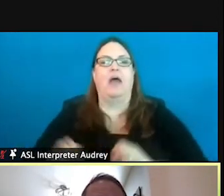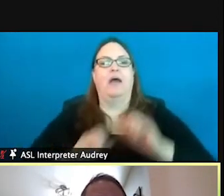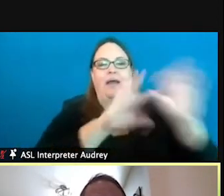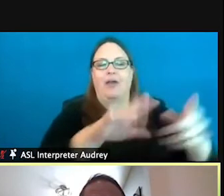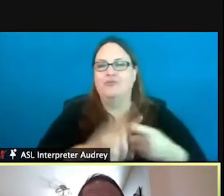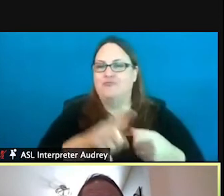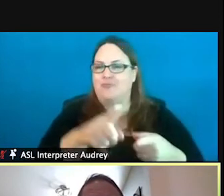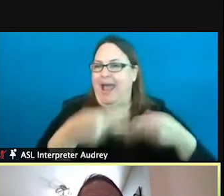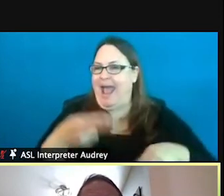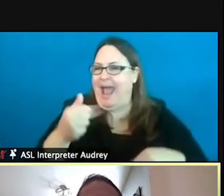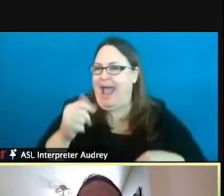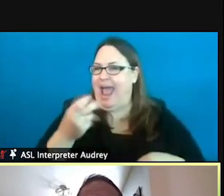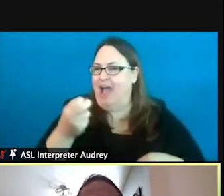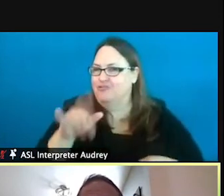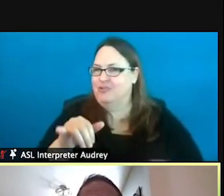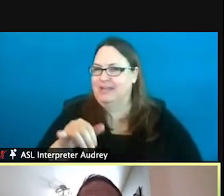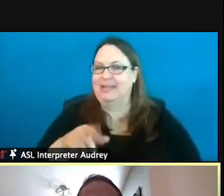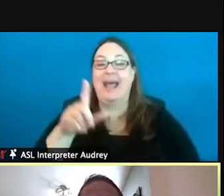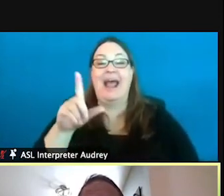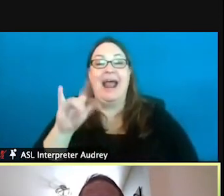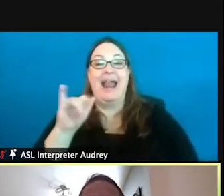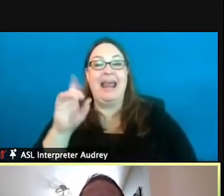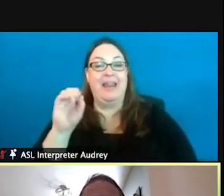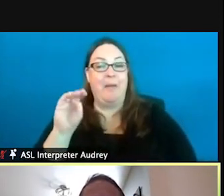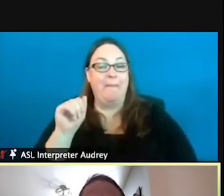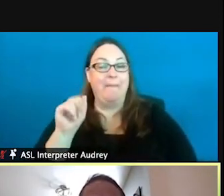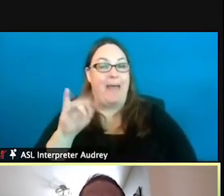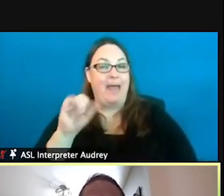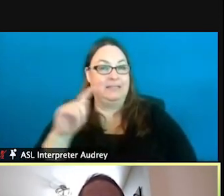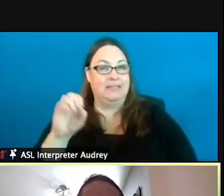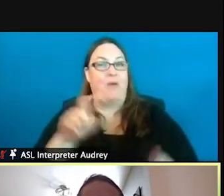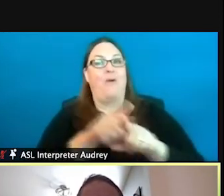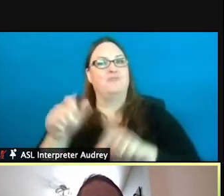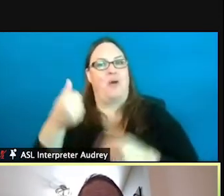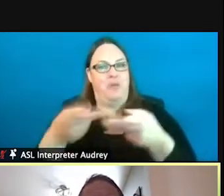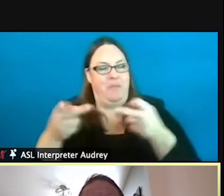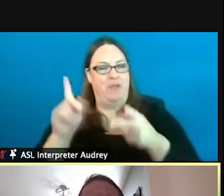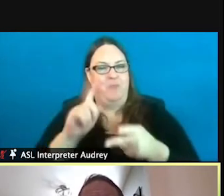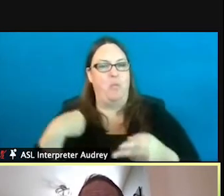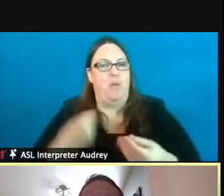And the Little Manistee is another location where we offer tours, and there's universally